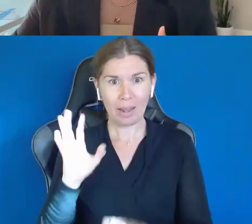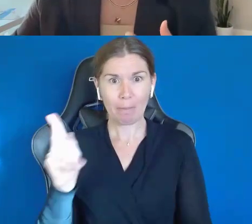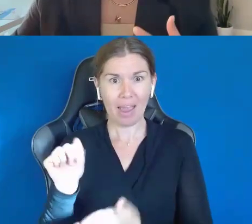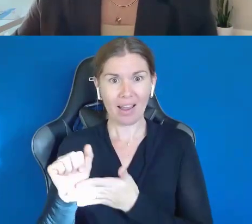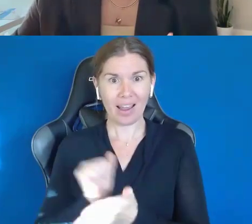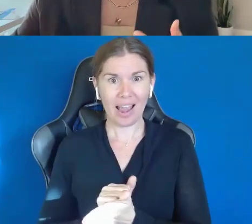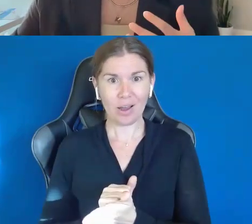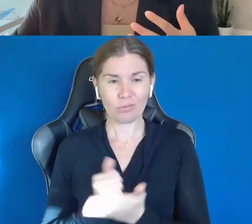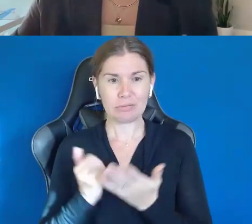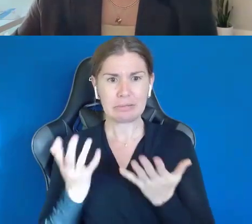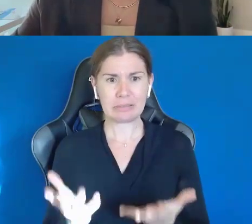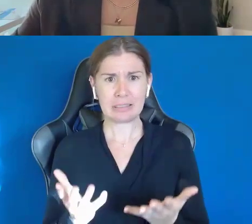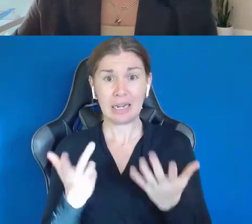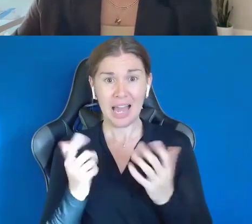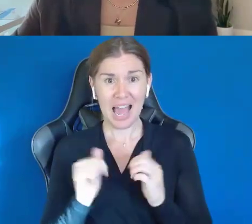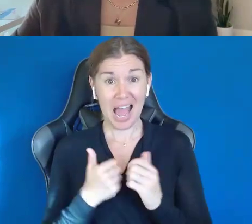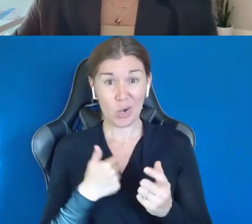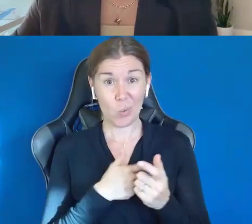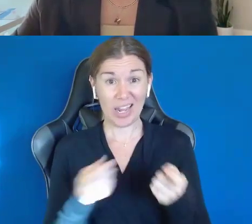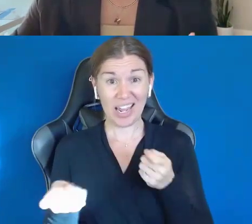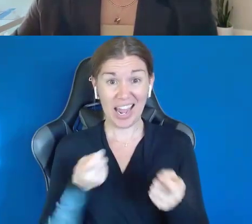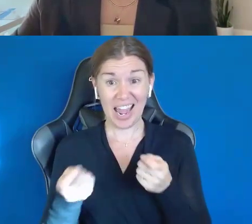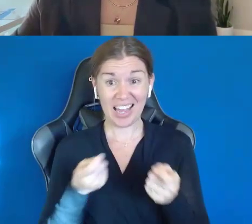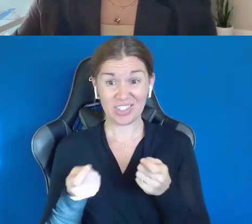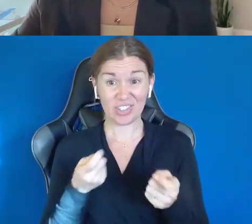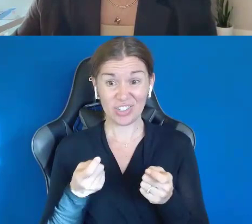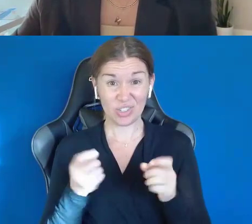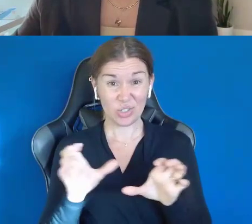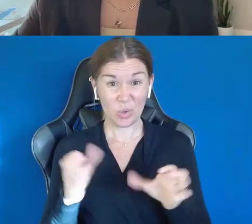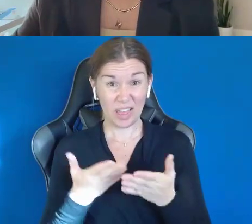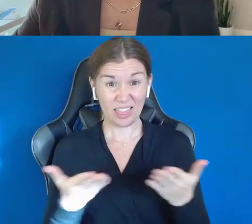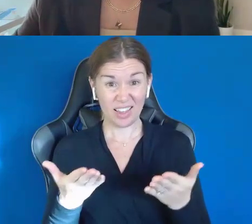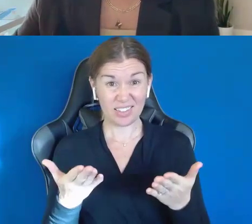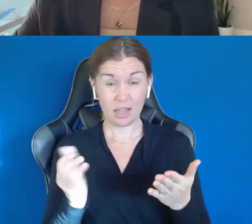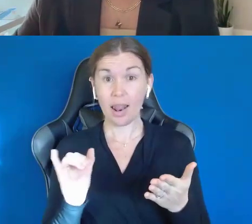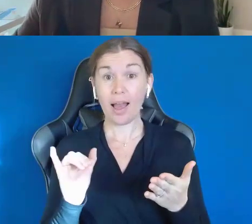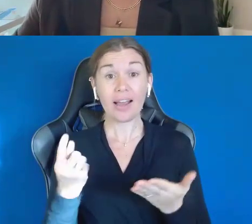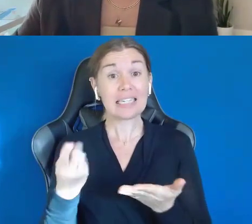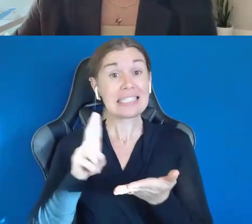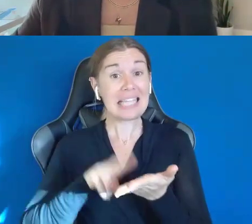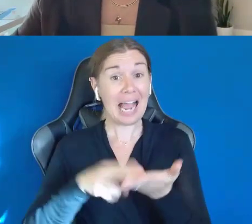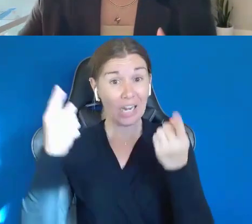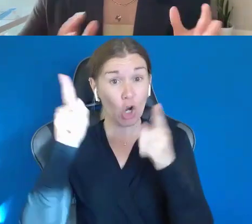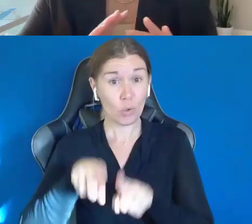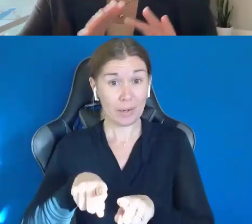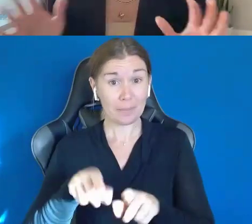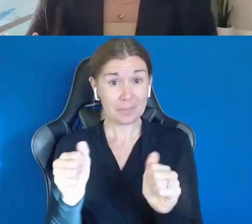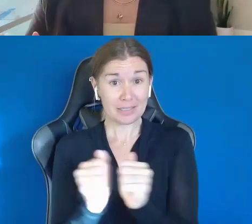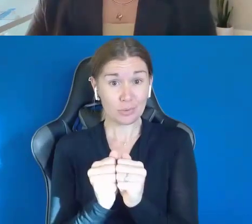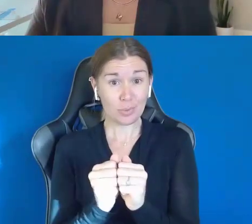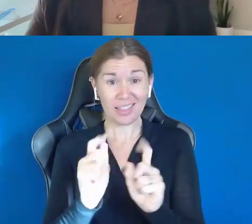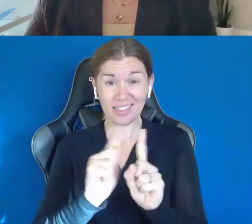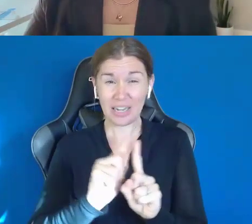How do we handle doing things, like signing agreements with the different structures that you have?